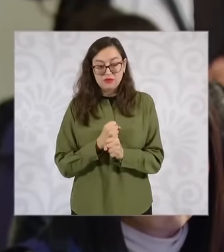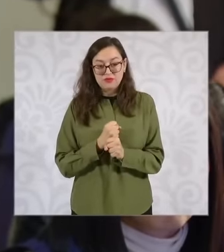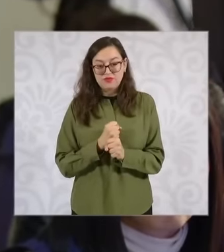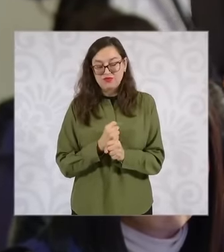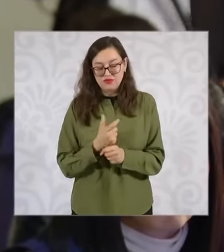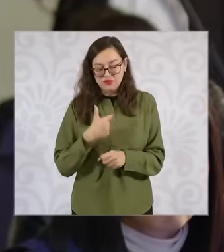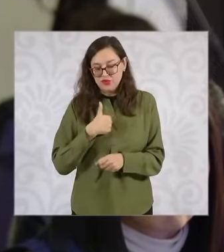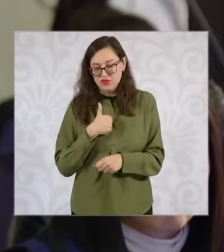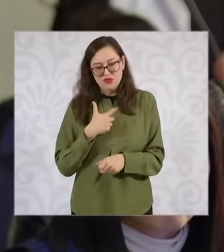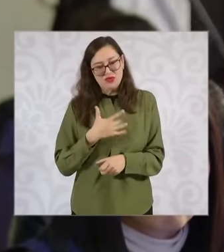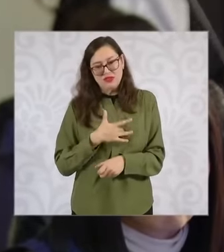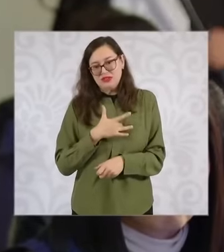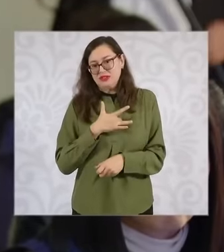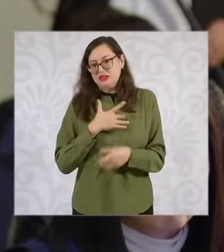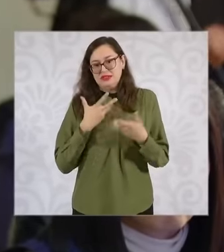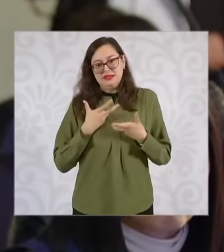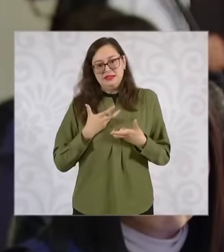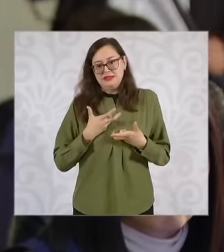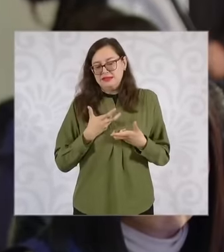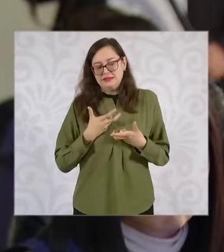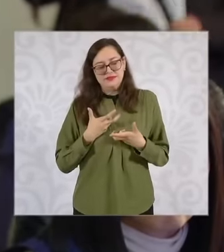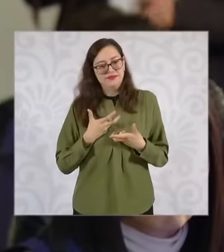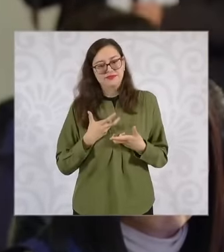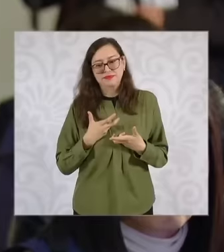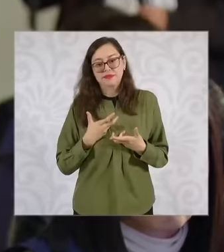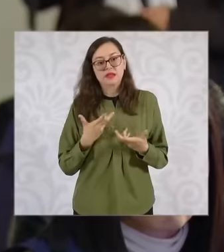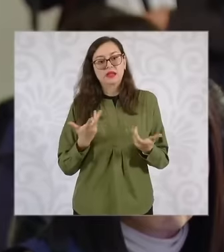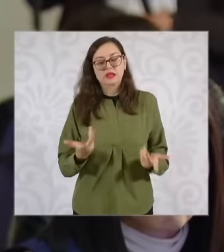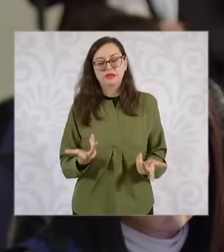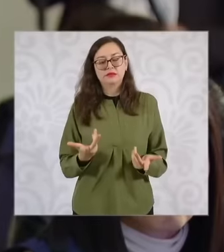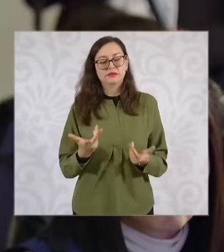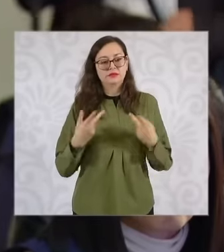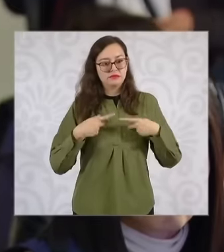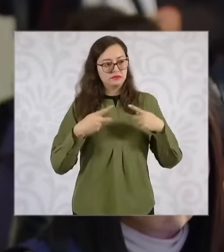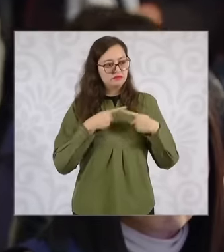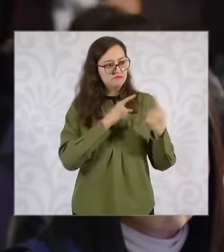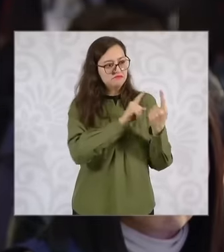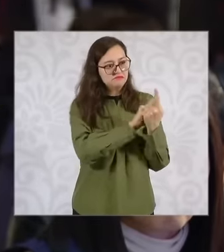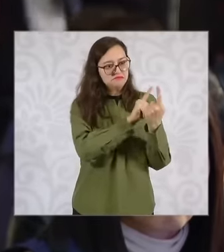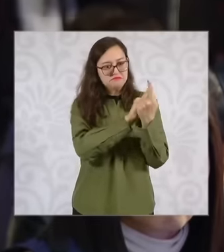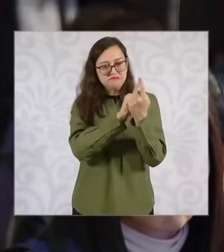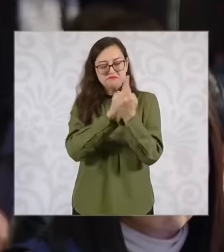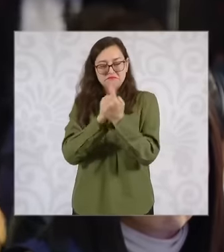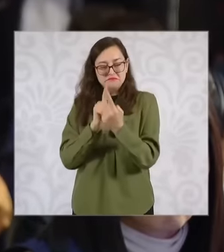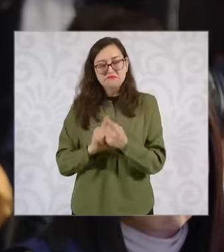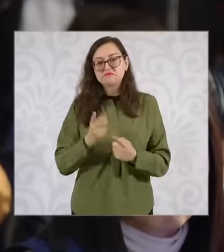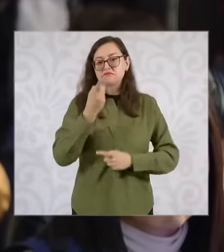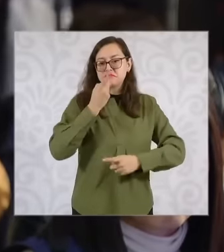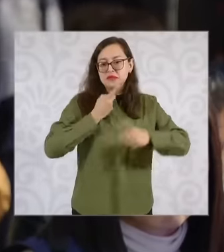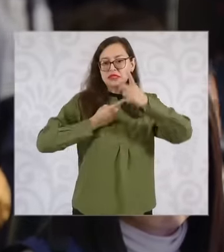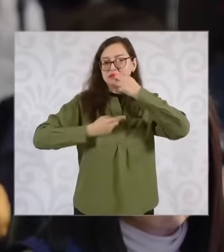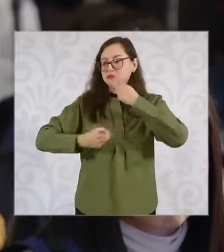because yes there are people who tell us a lot on the street regarding these types of situations with